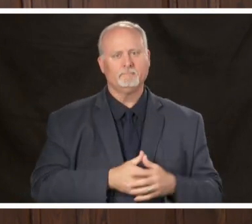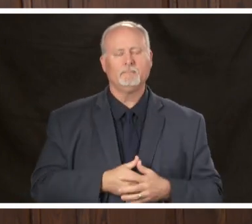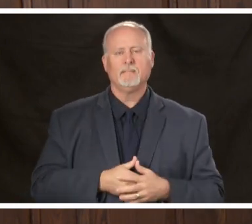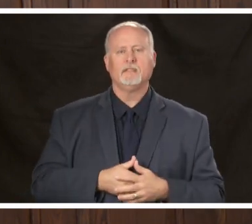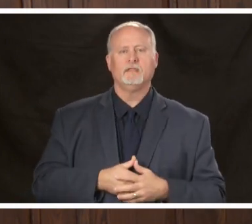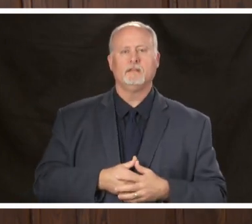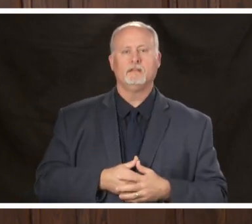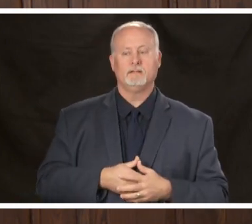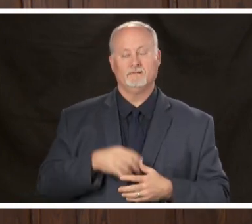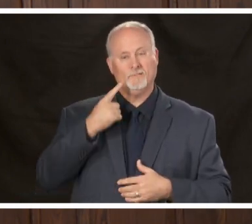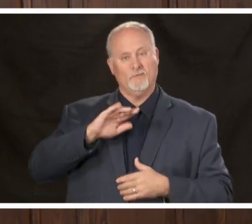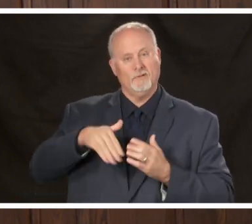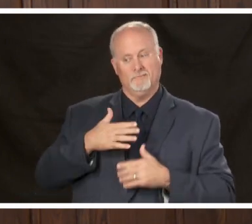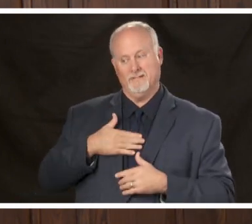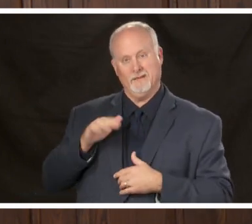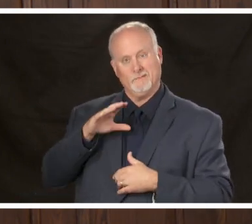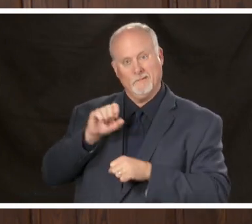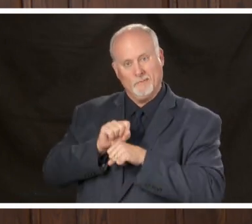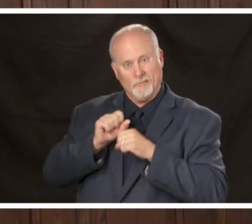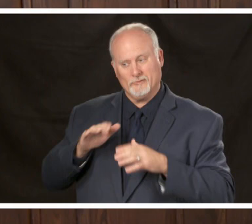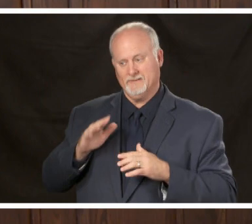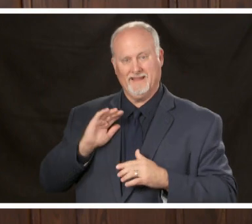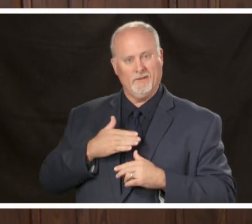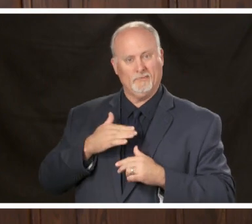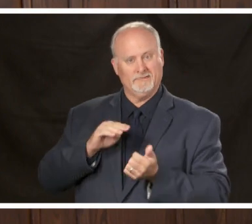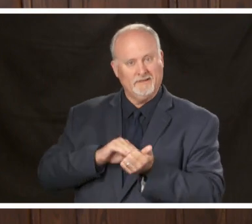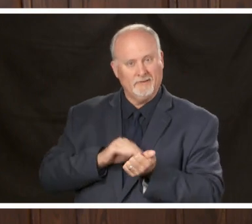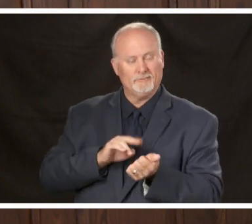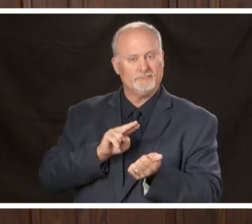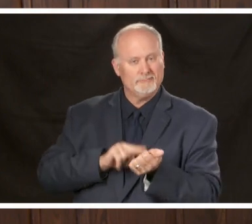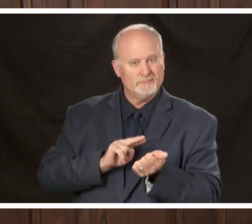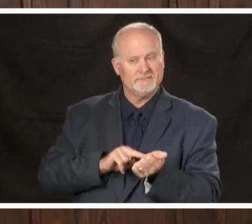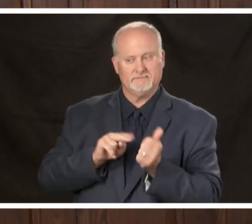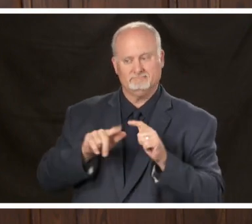colleagues who are healthcare workers when I say that we are very eager to